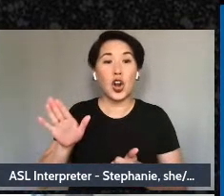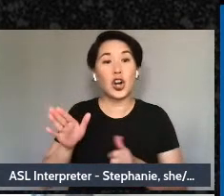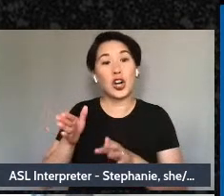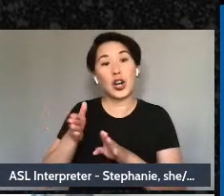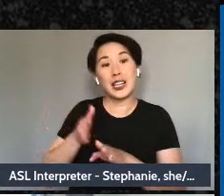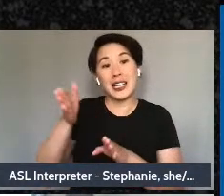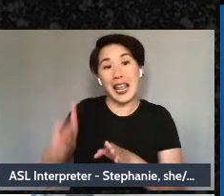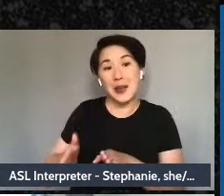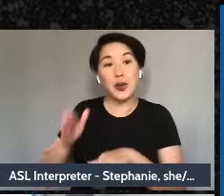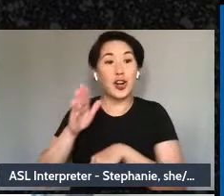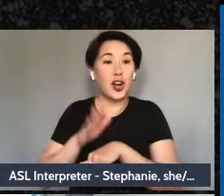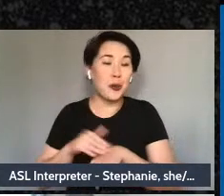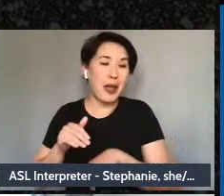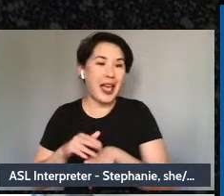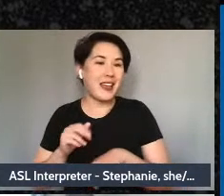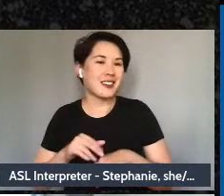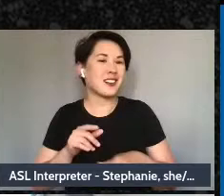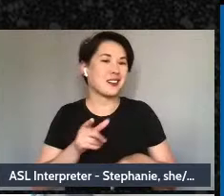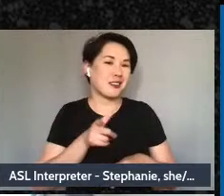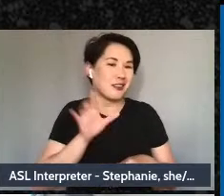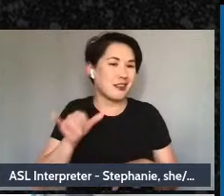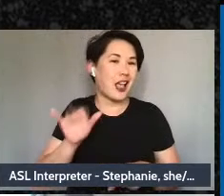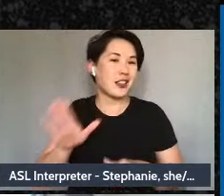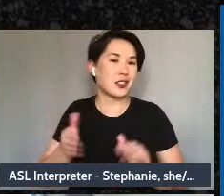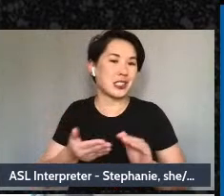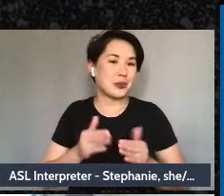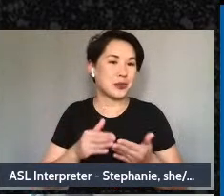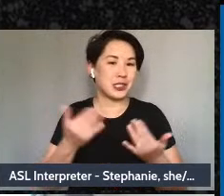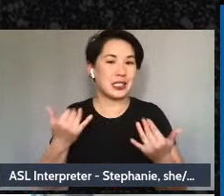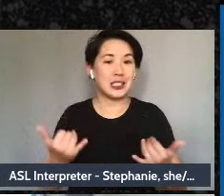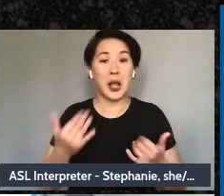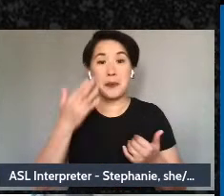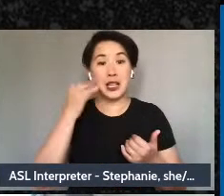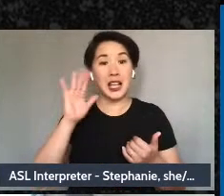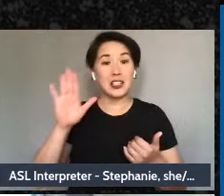Because of the unpredictable nature of her condition, she is not able to remain employed.